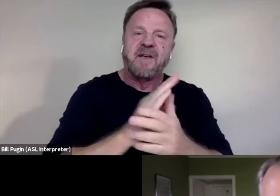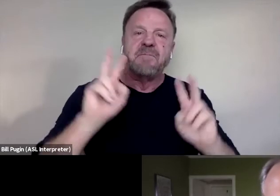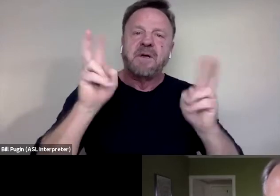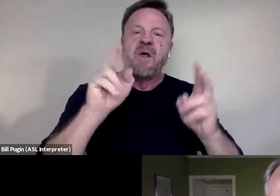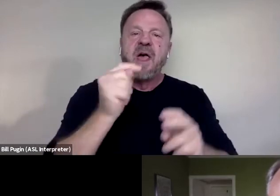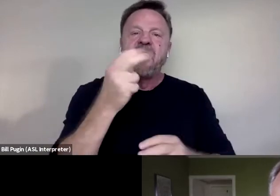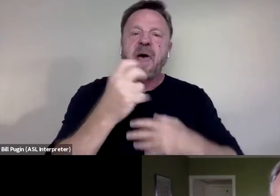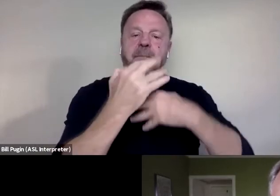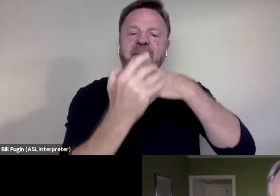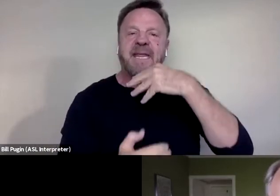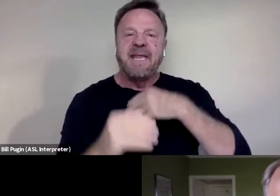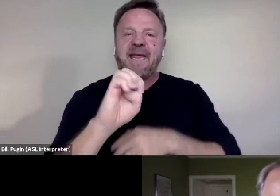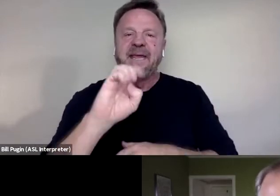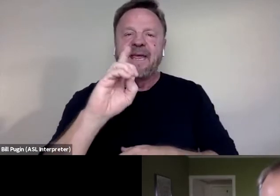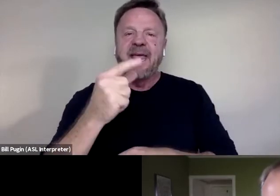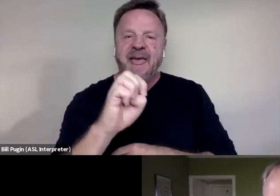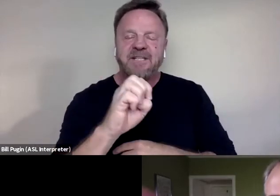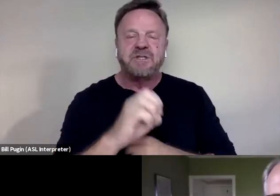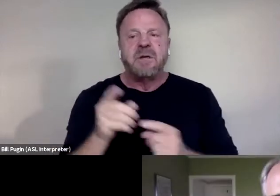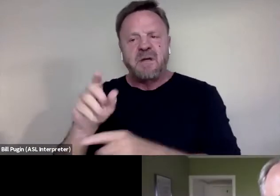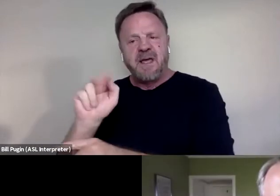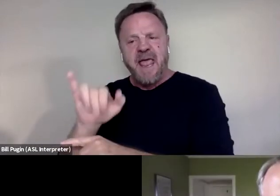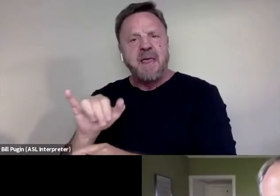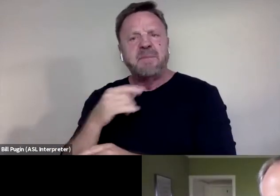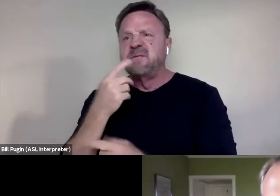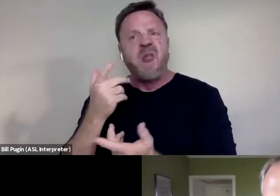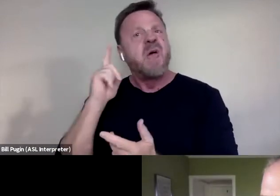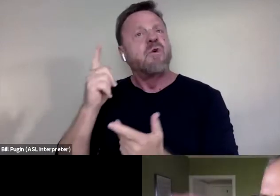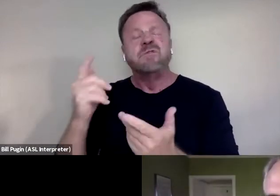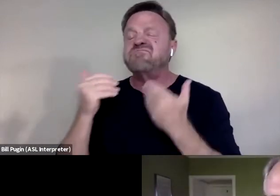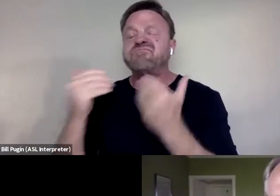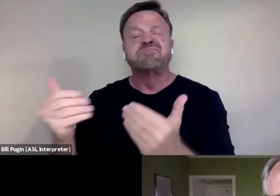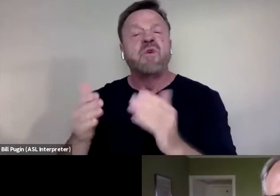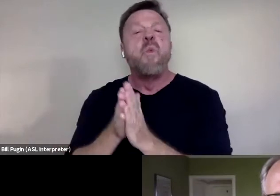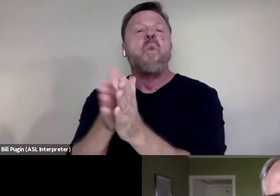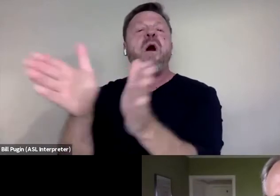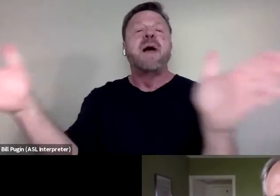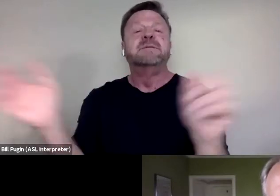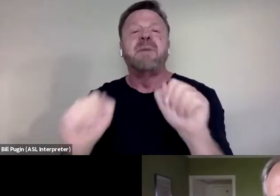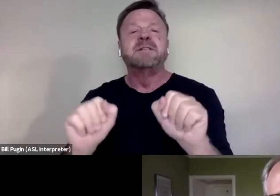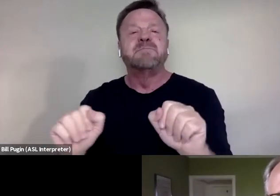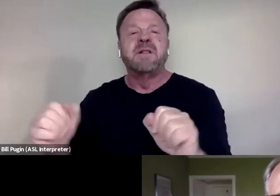and she just set out, I'm gonna go as wide as possible and get as many stories as possible.